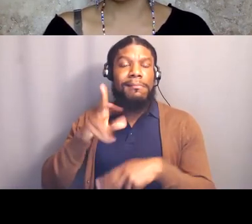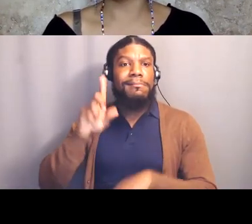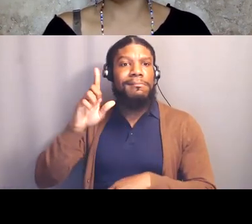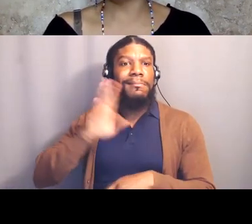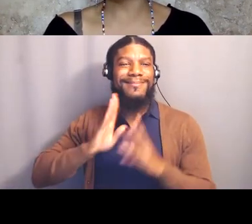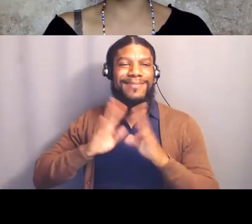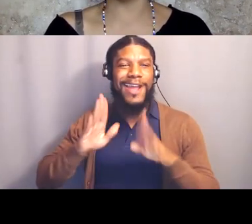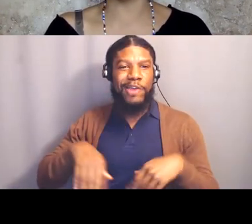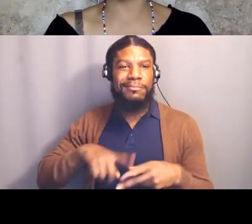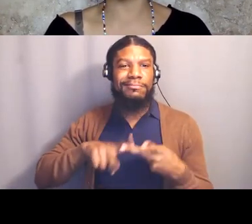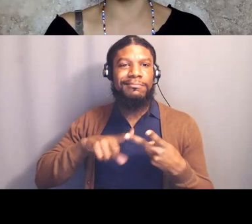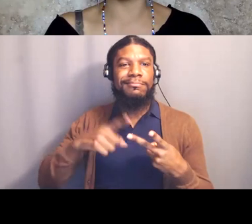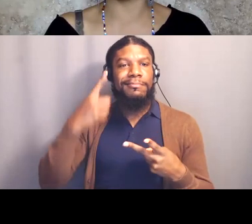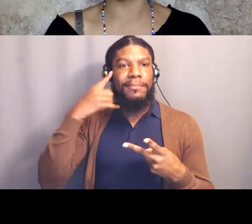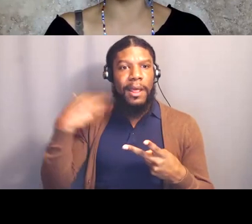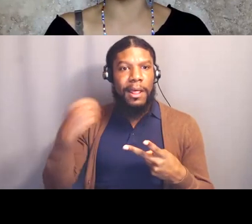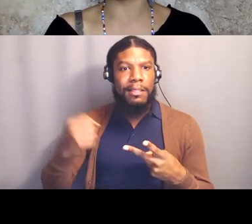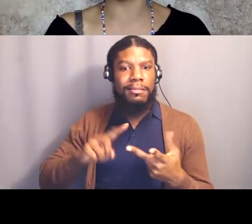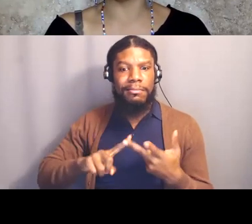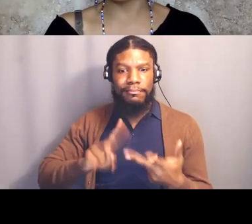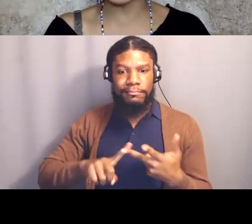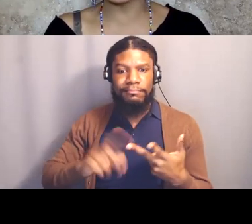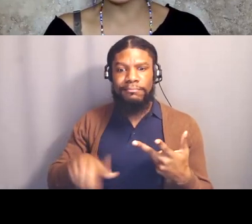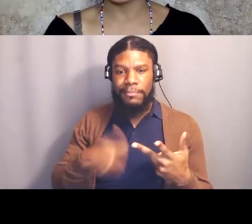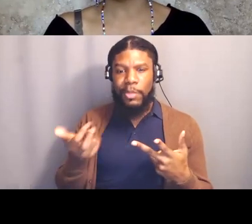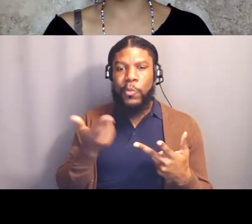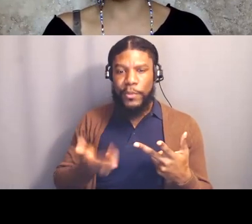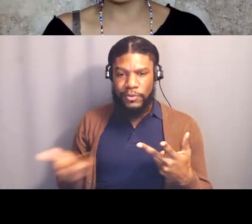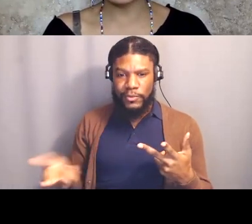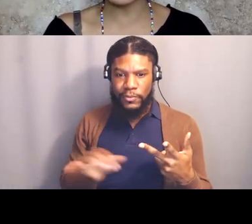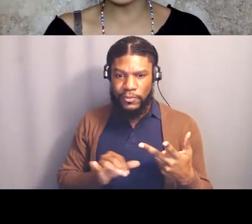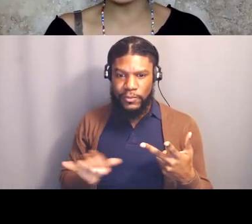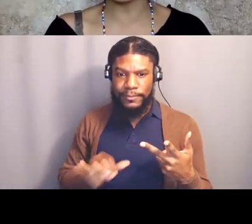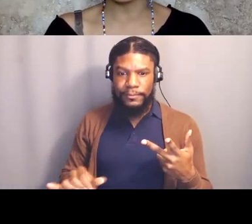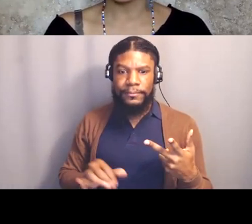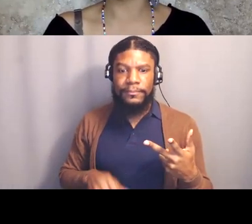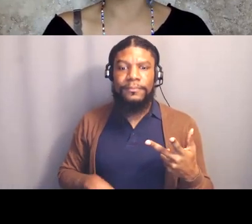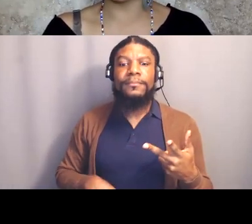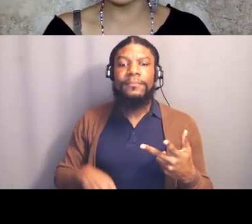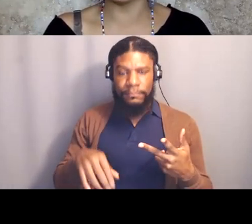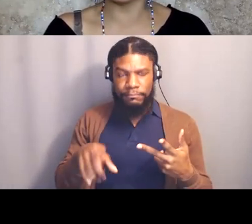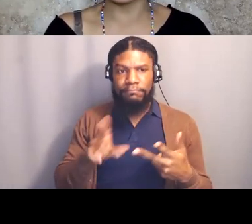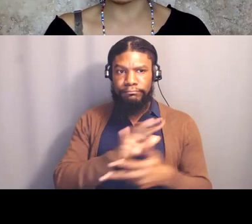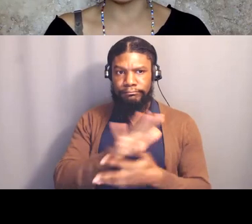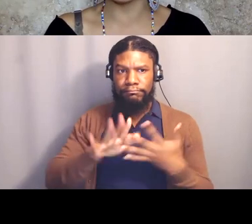and the only area for divestment was policing, prosecutions and traffic enforcement,